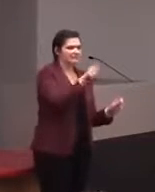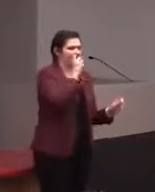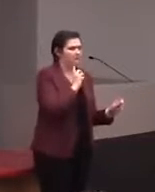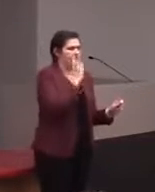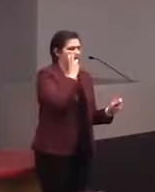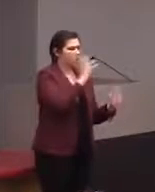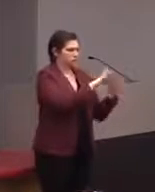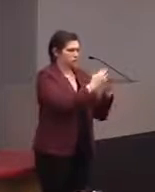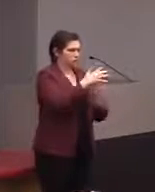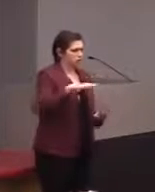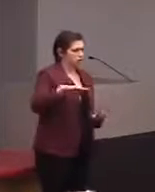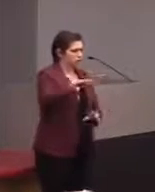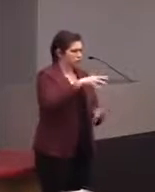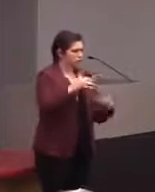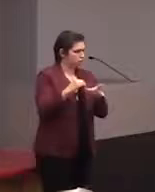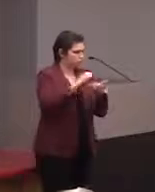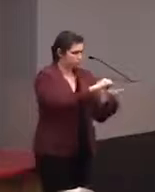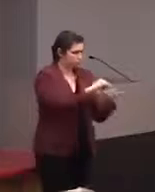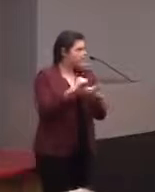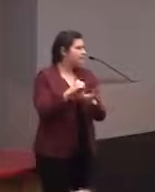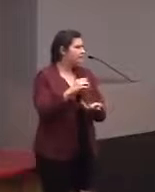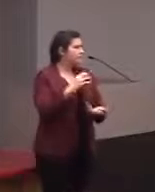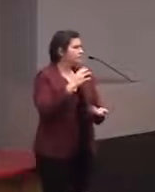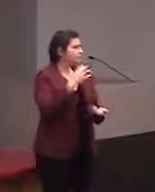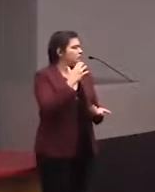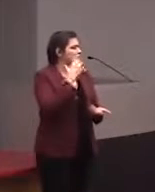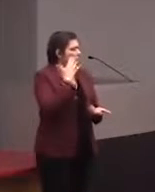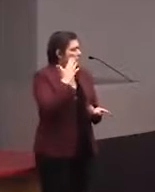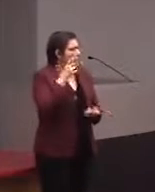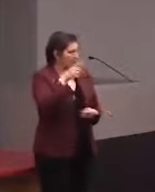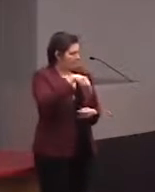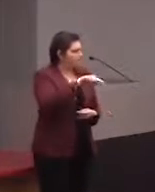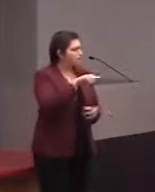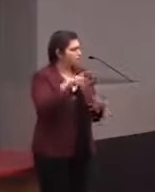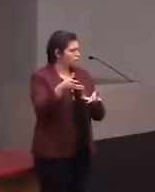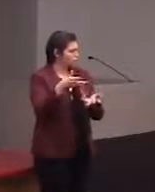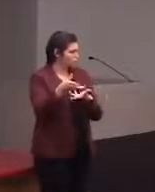so he knows them and I know that they've given us